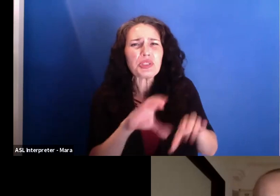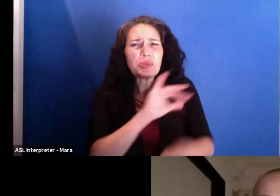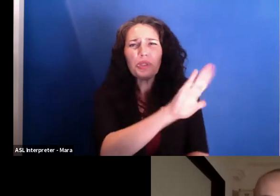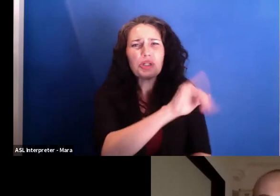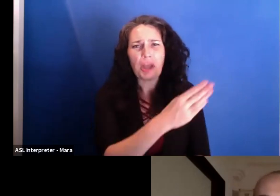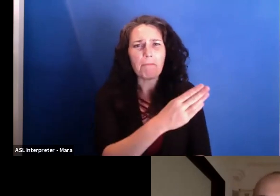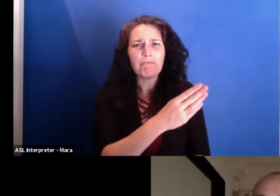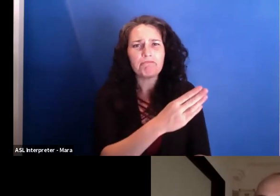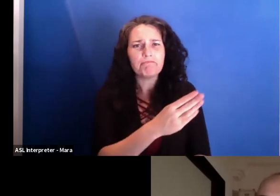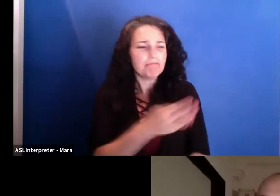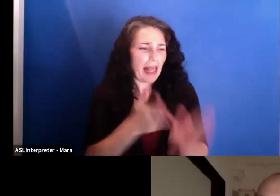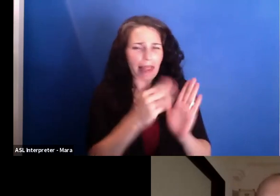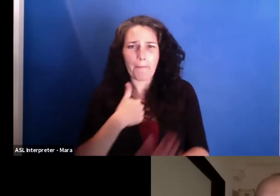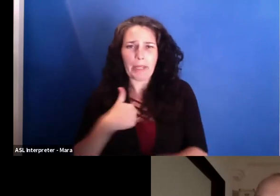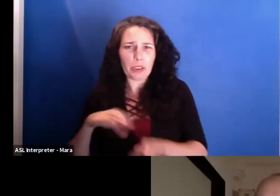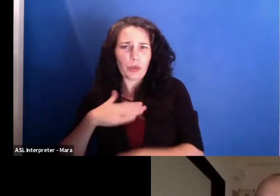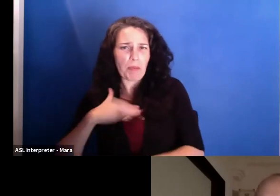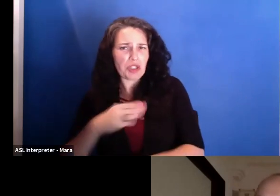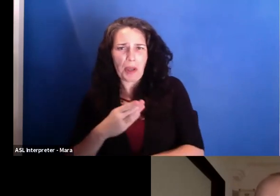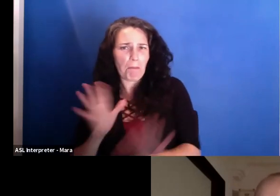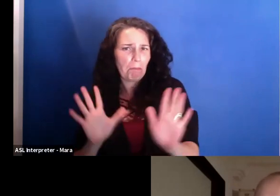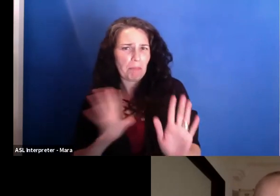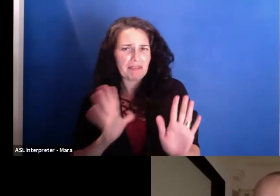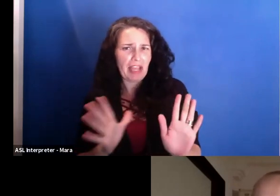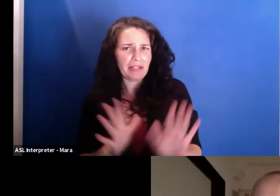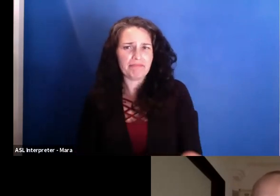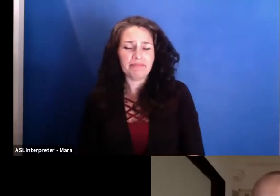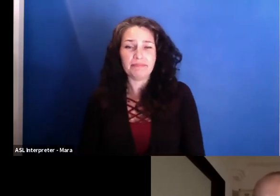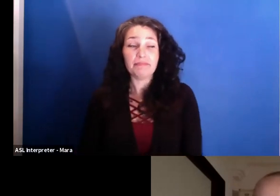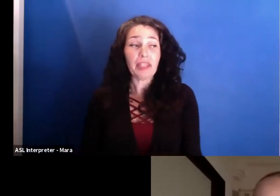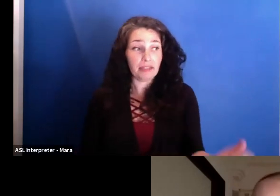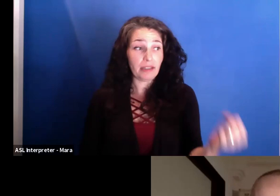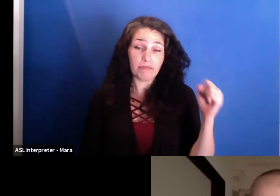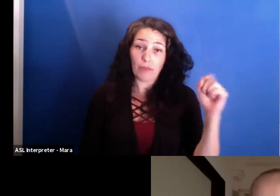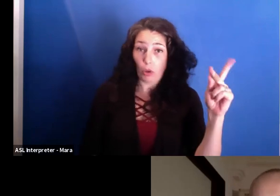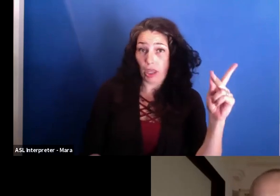And from there, it was a very clear, like, OK, good. Let's trust each other totally and fully.